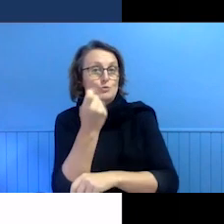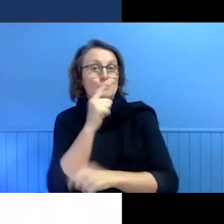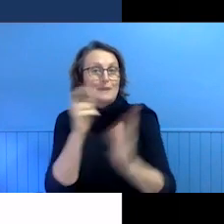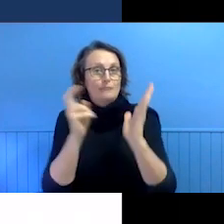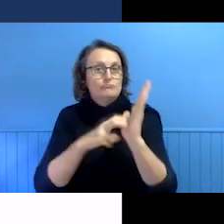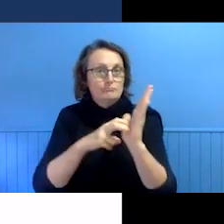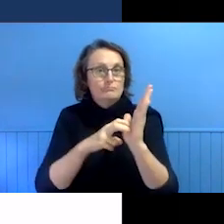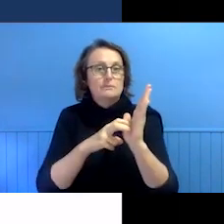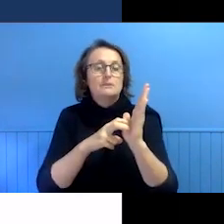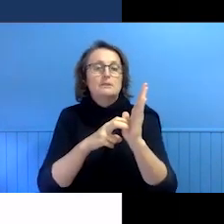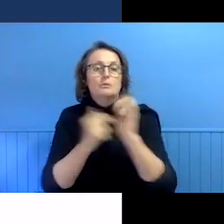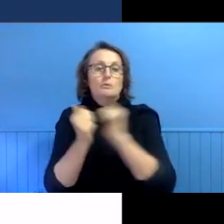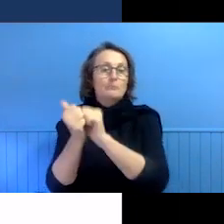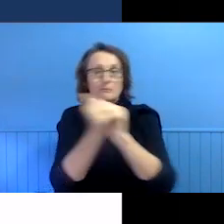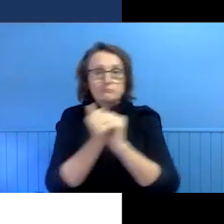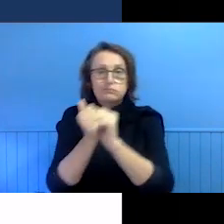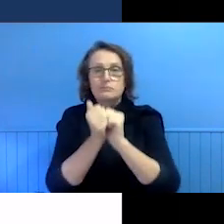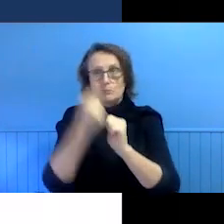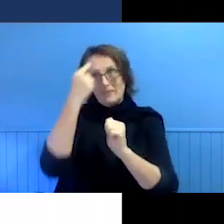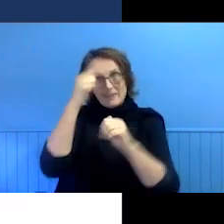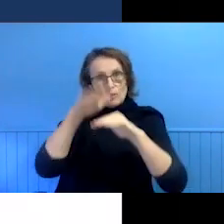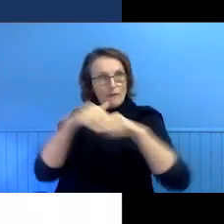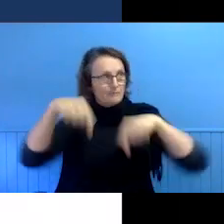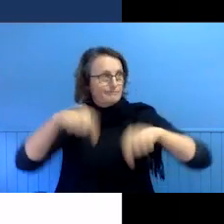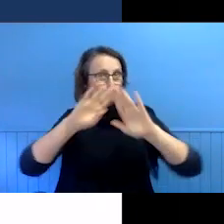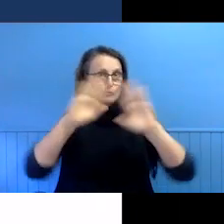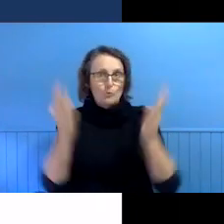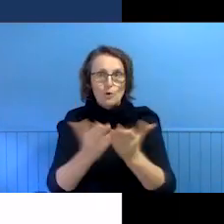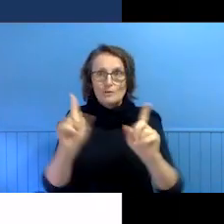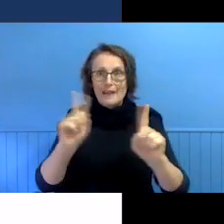These have been cue rated with the squvr changing times in mind and will remain on Wednesdays and Fridays